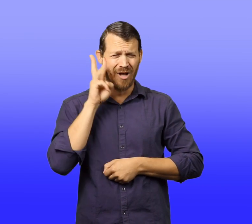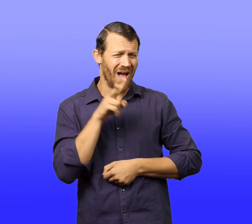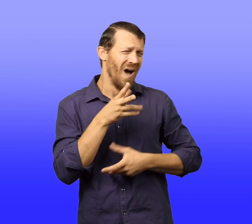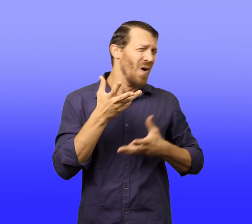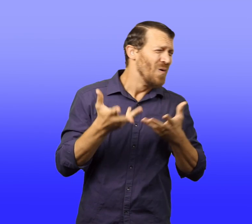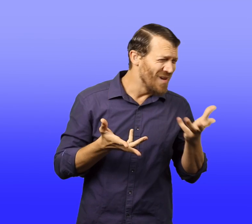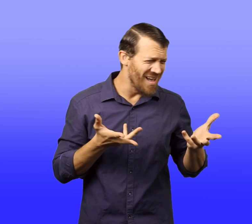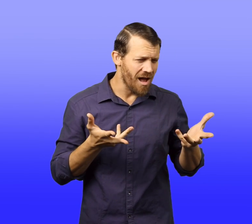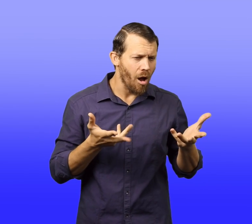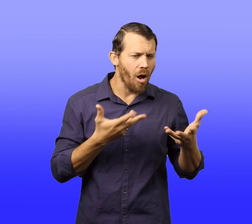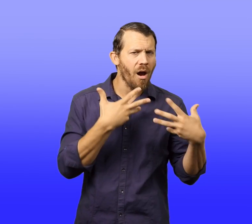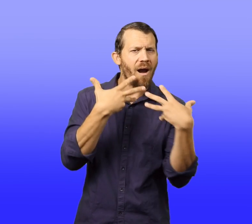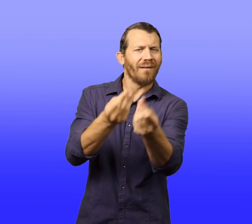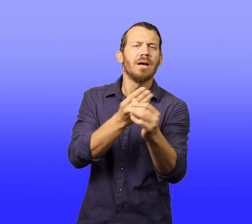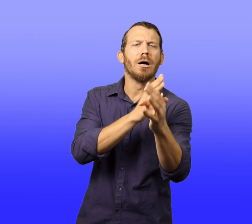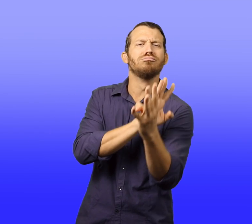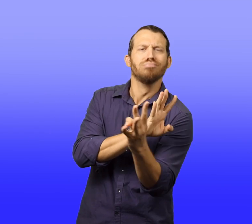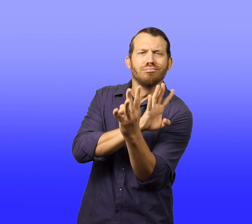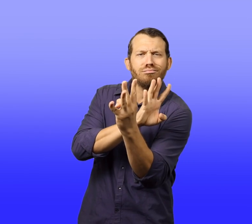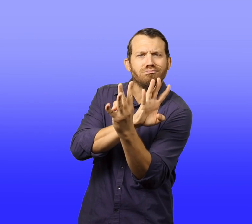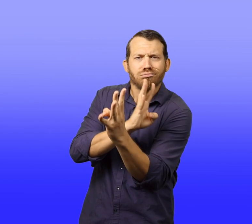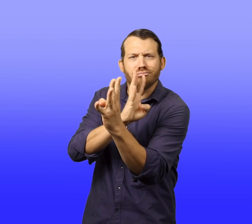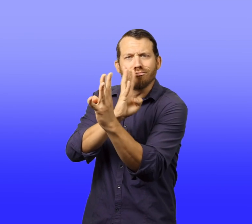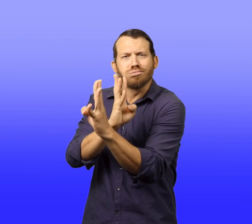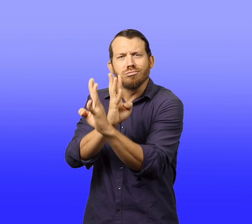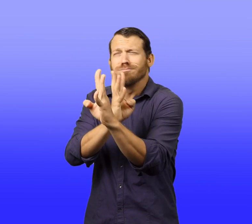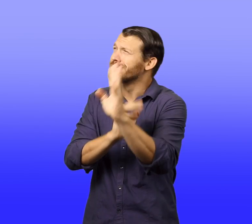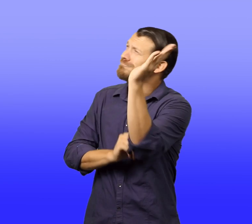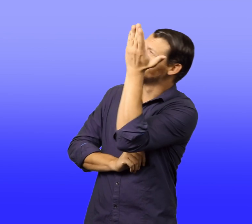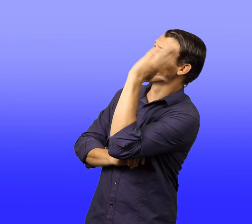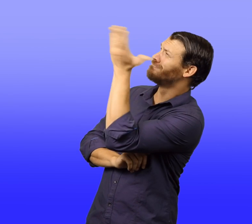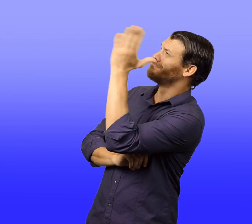"Yes," one of the hikers said. "Isn't it beautiful?"